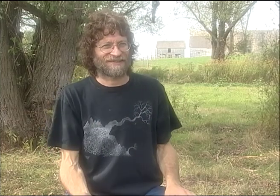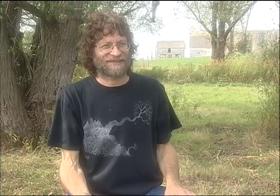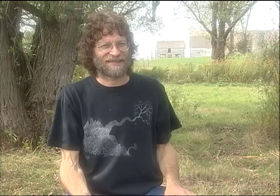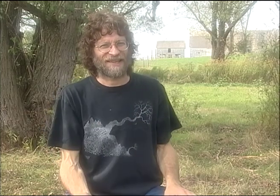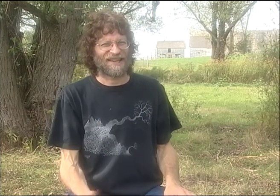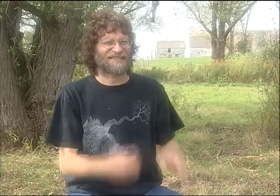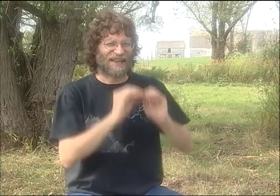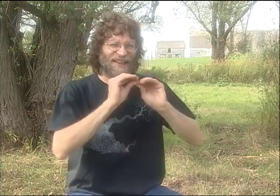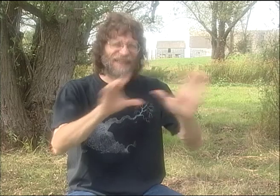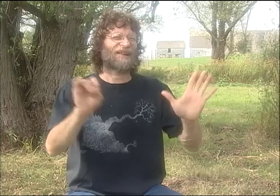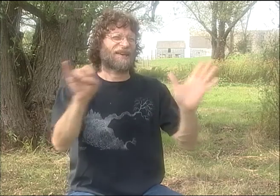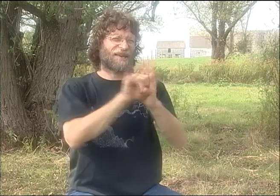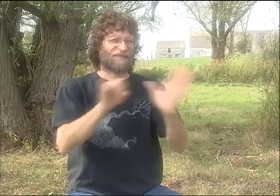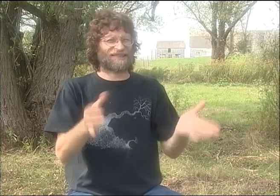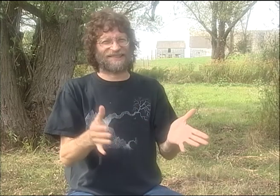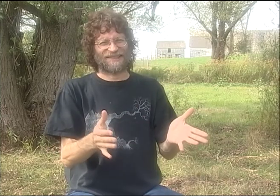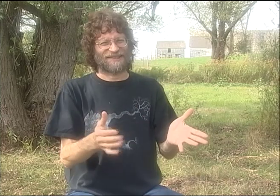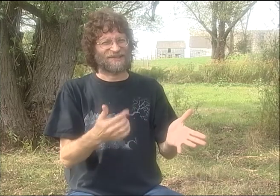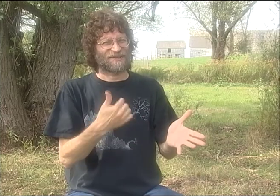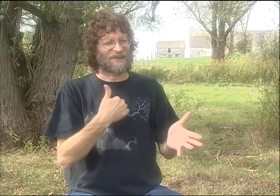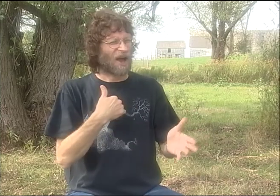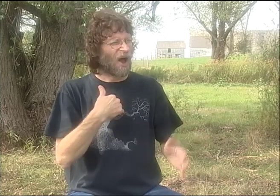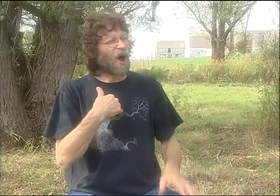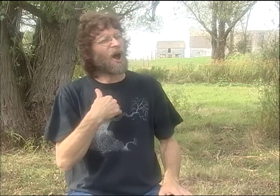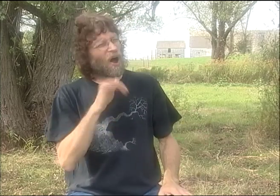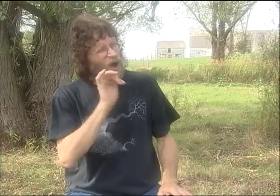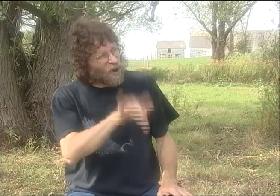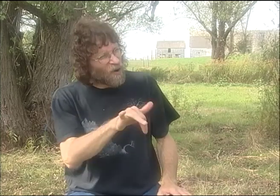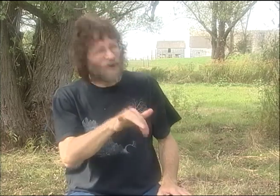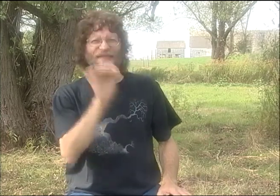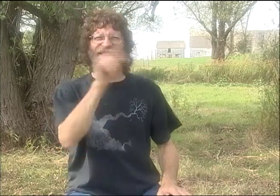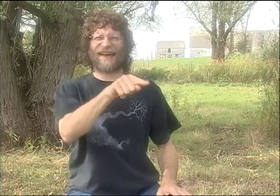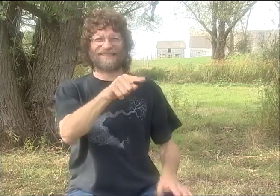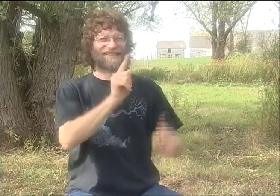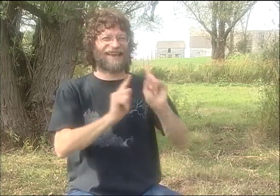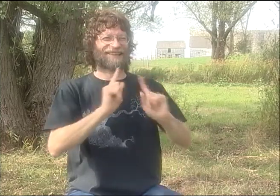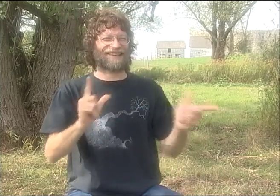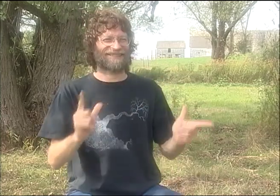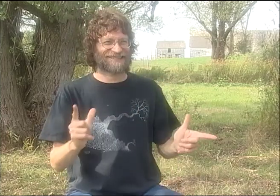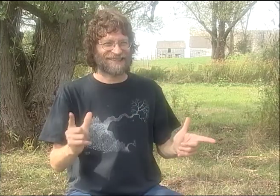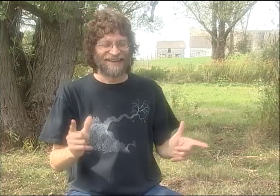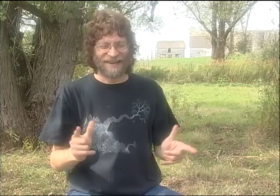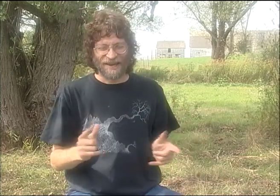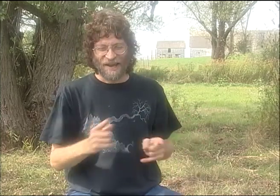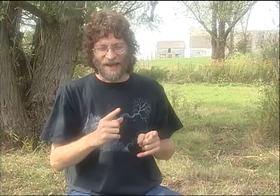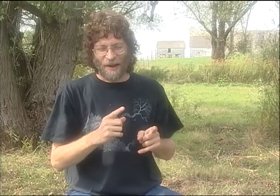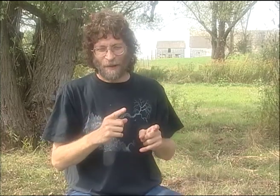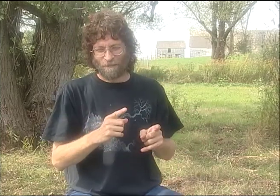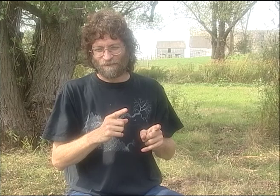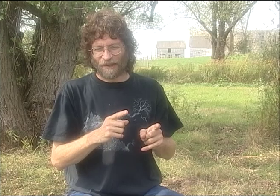I FEEL LIKE I LEARNED HOW TO SIGN, AND I ALSO LEARNED HOW TO WATCH ASL POETRY,